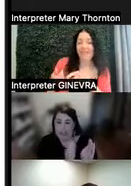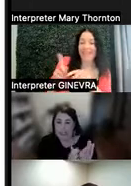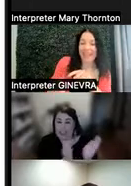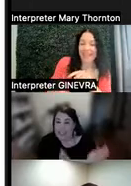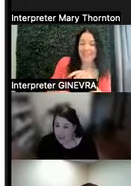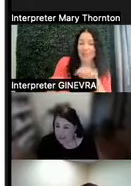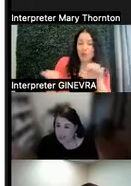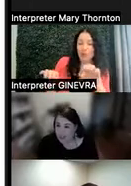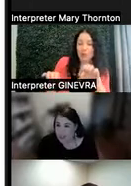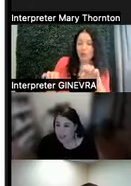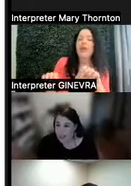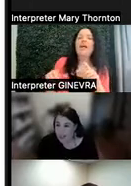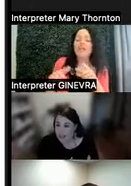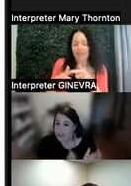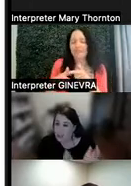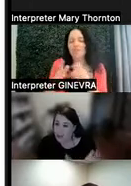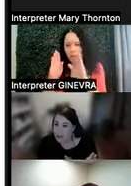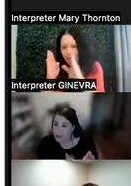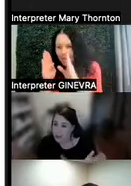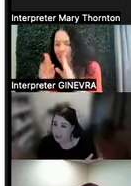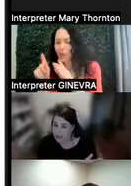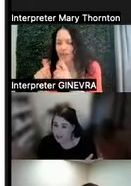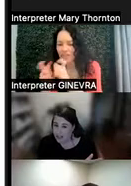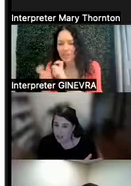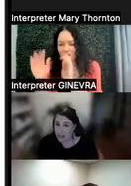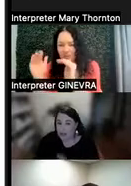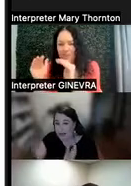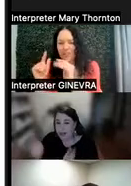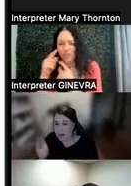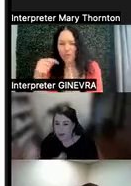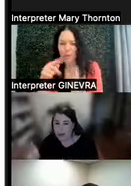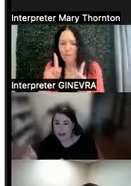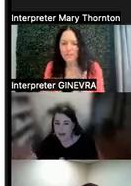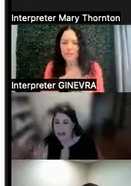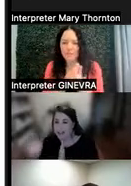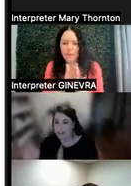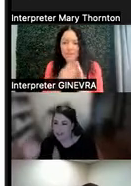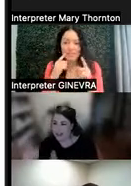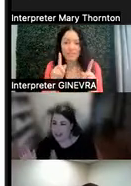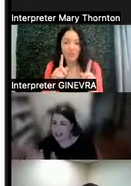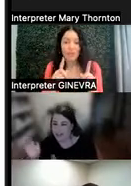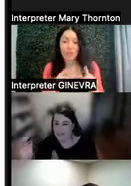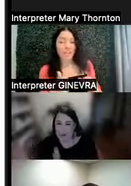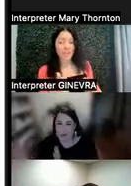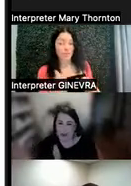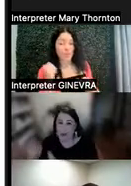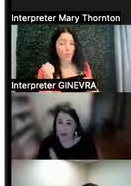need to change the expectations for the person to be successful. In the "won't do" category it's a little bit more gray,